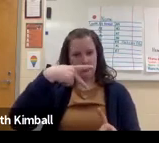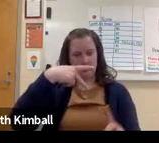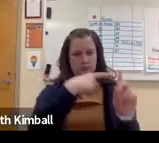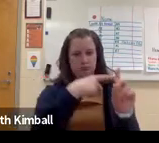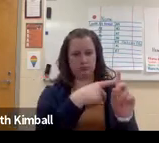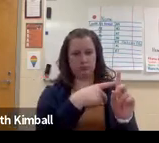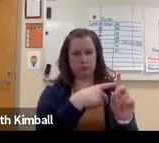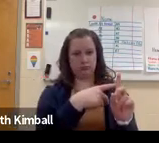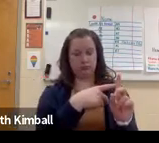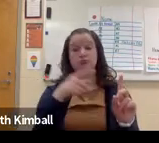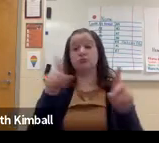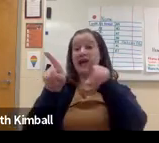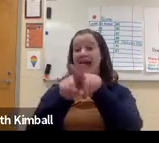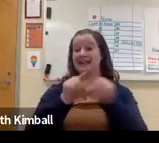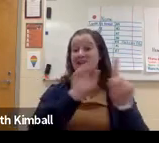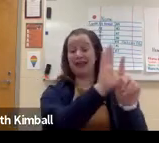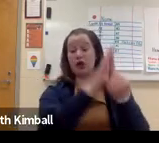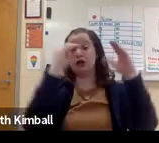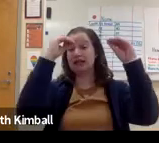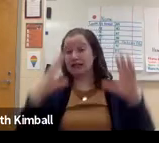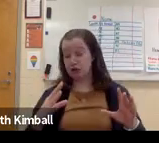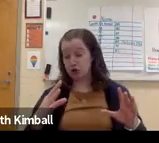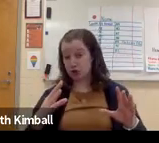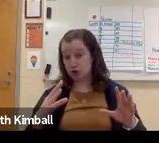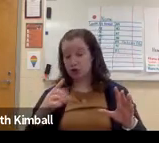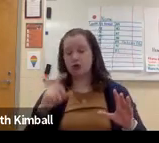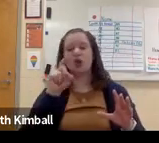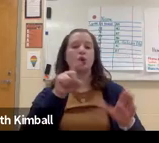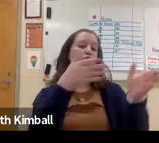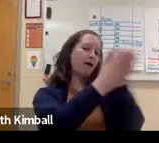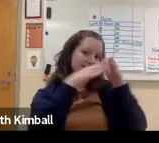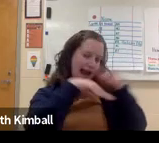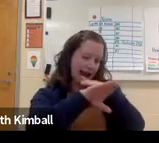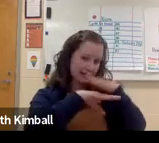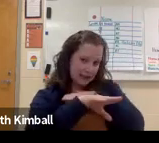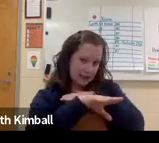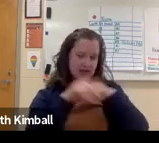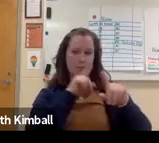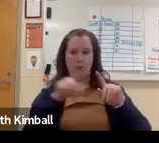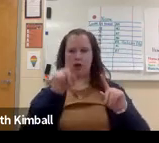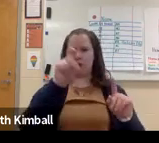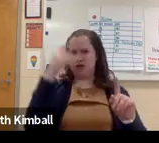Be sure to read their IEP. As their teacher, it's really important